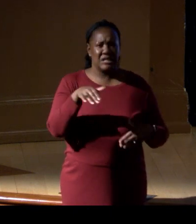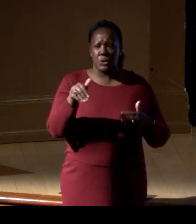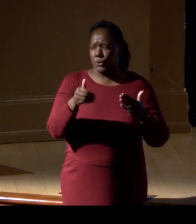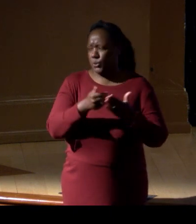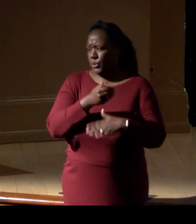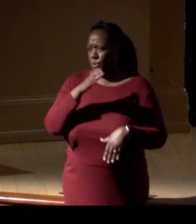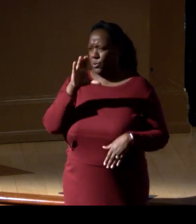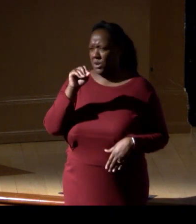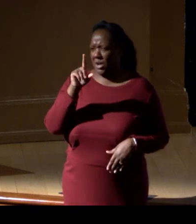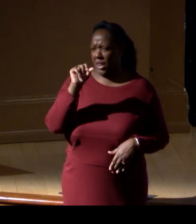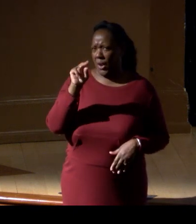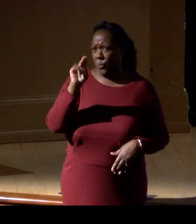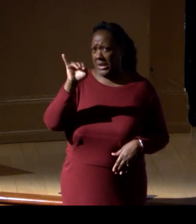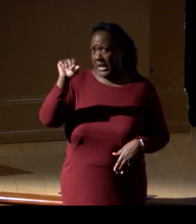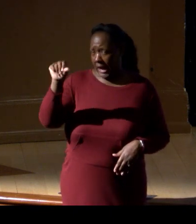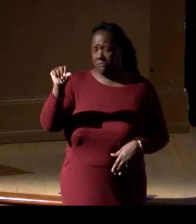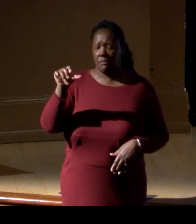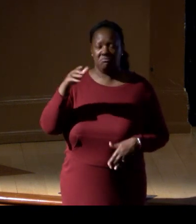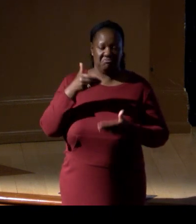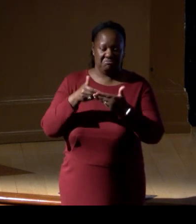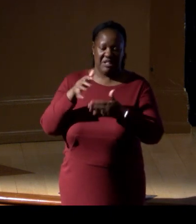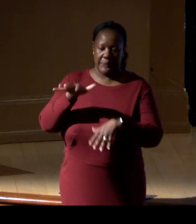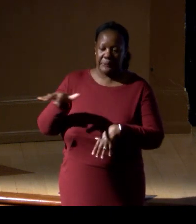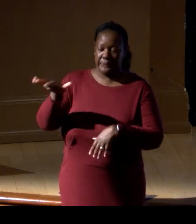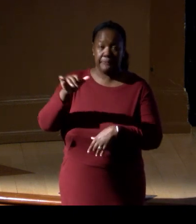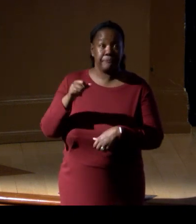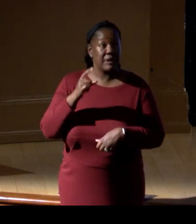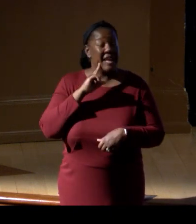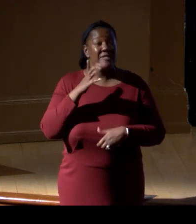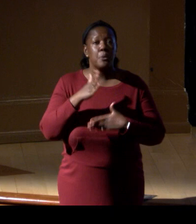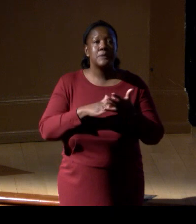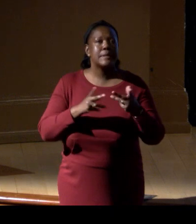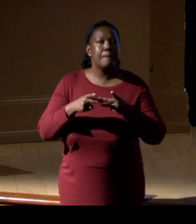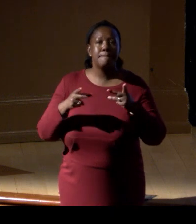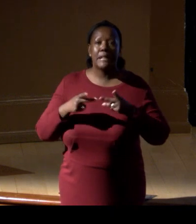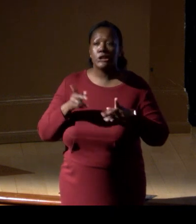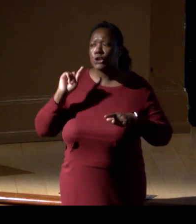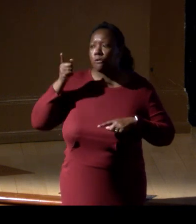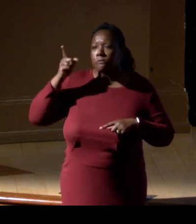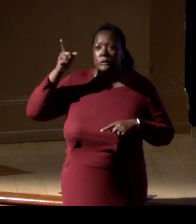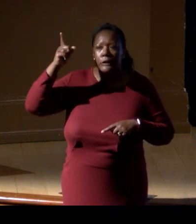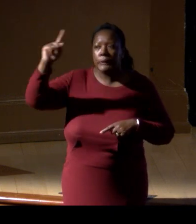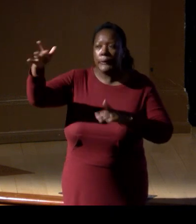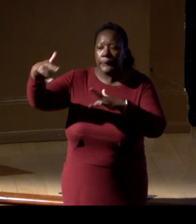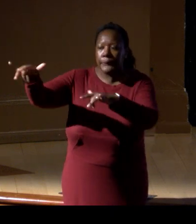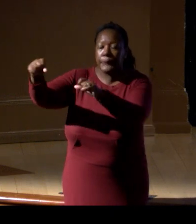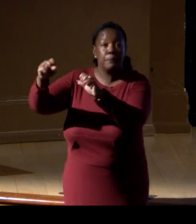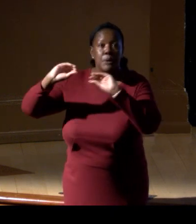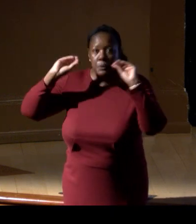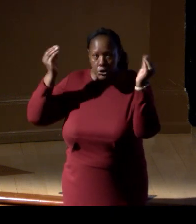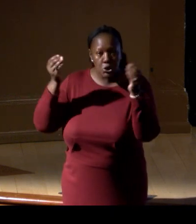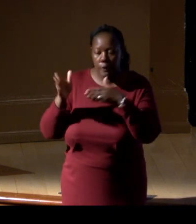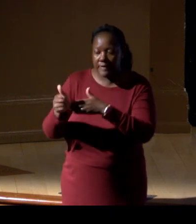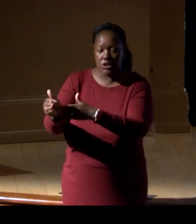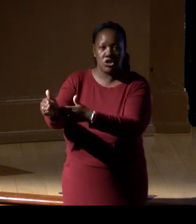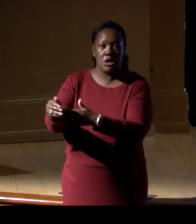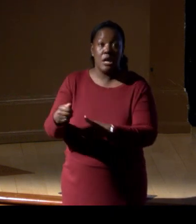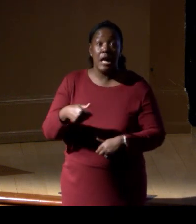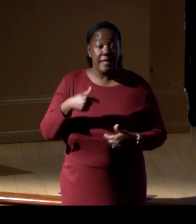you know, there were a few places that were still so remote, uninhabited that they were not fished, at least the reefs were not fished.